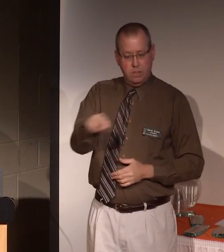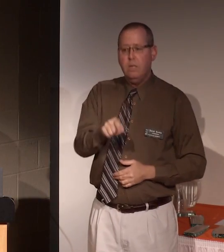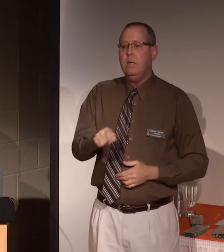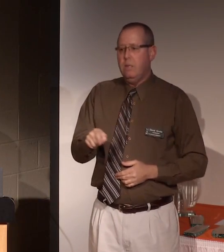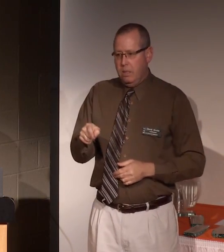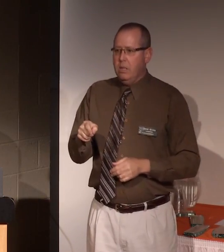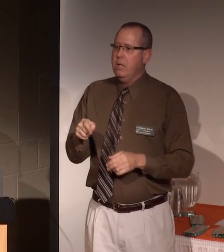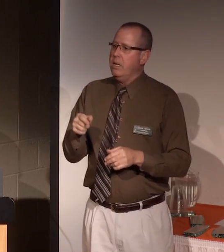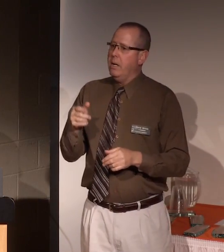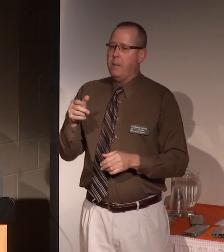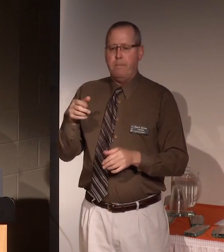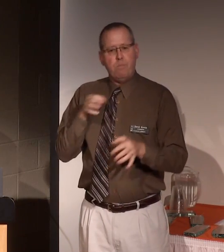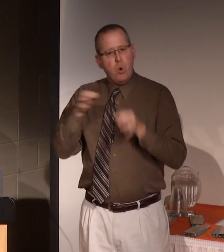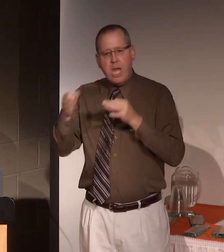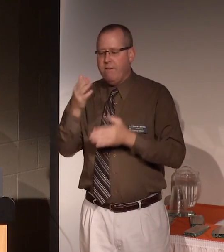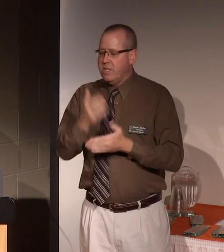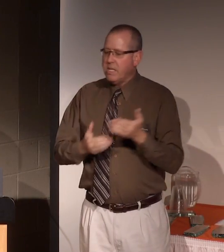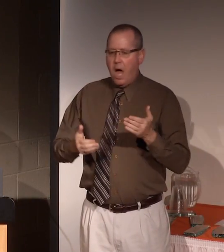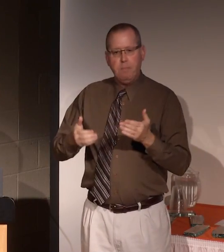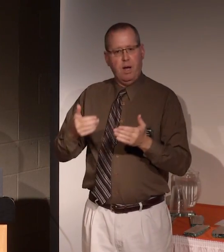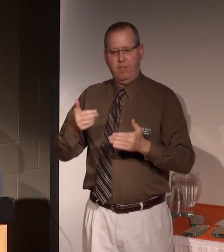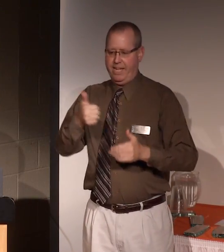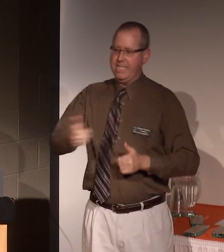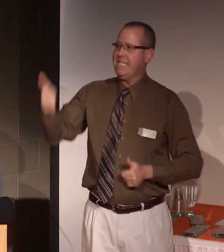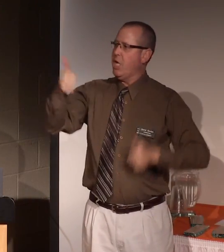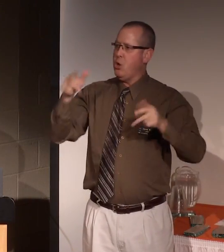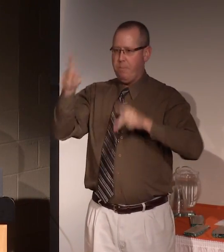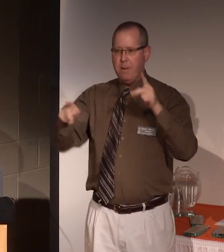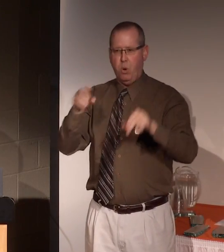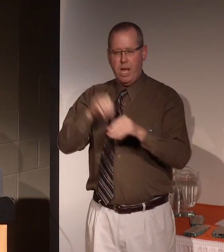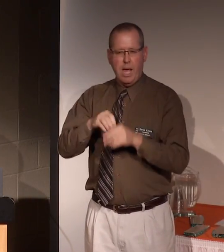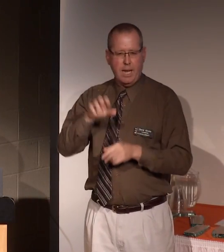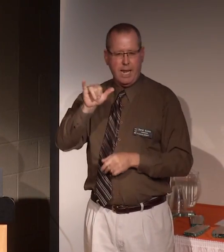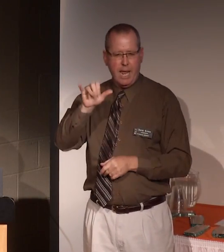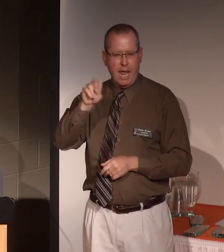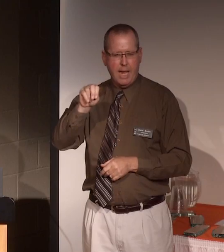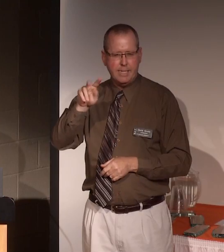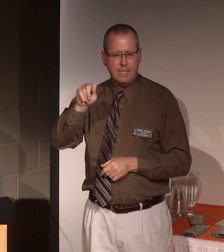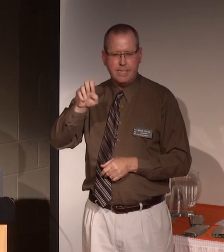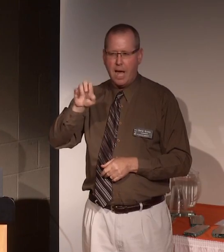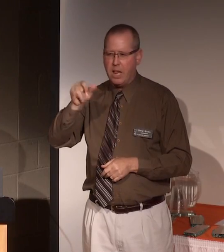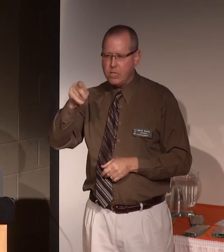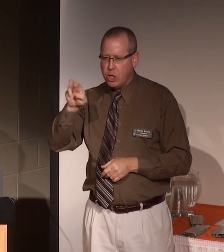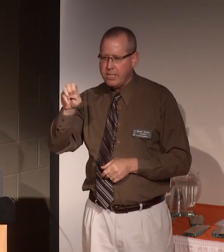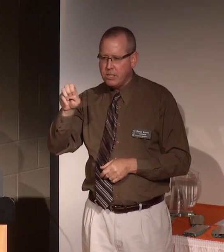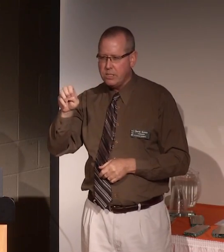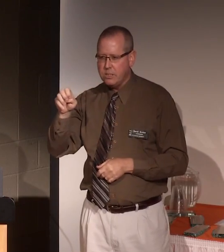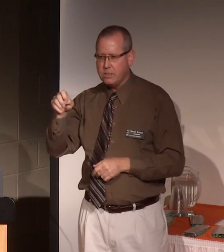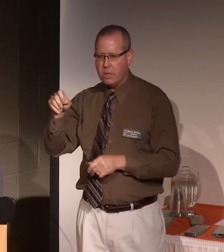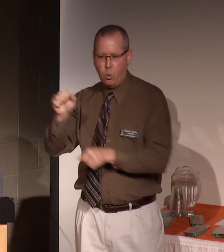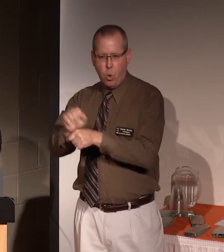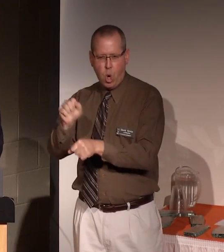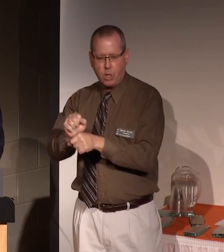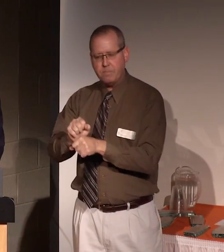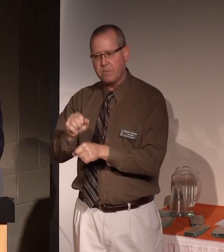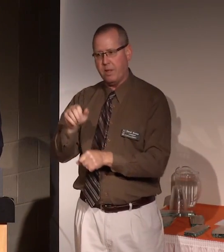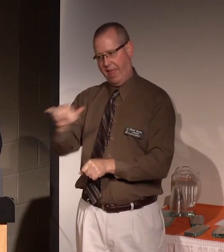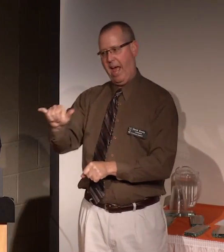of the senior intelligence community about the work they were planning on doing with your tax dollars.